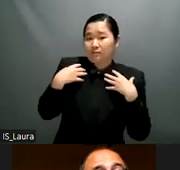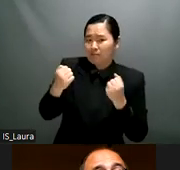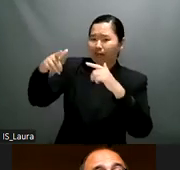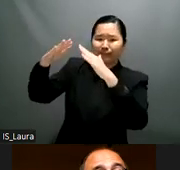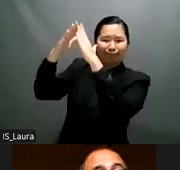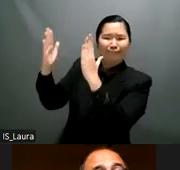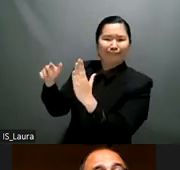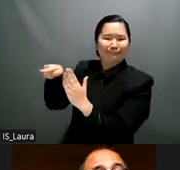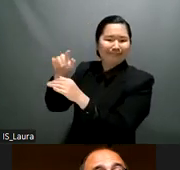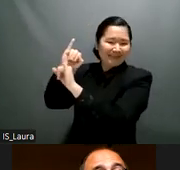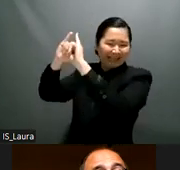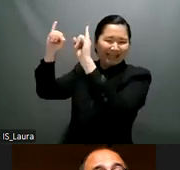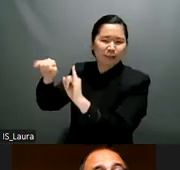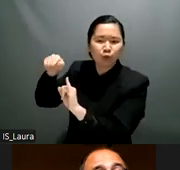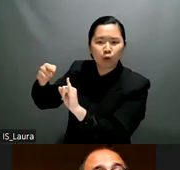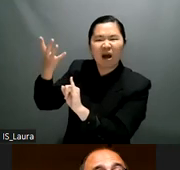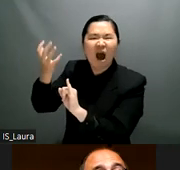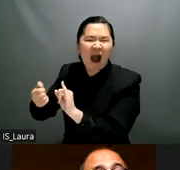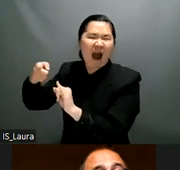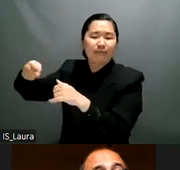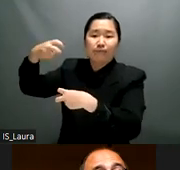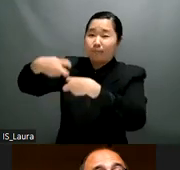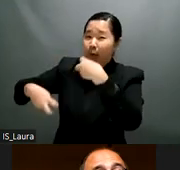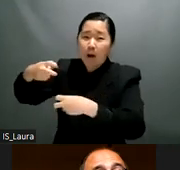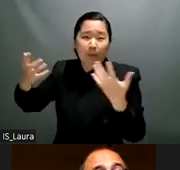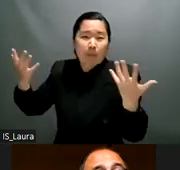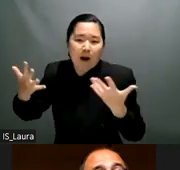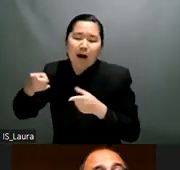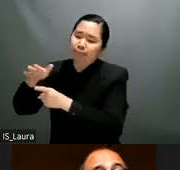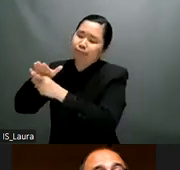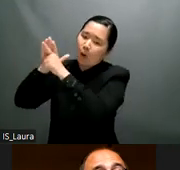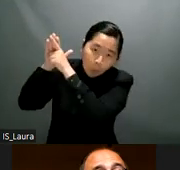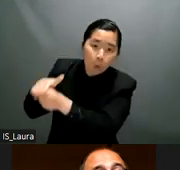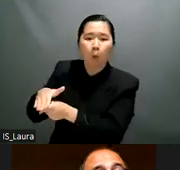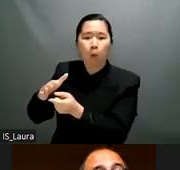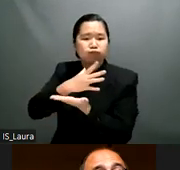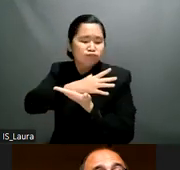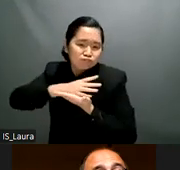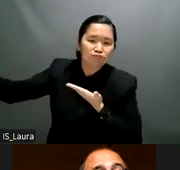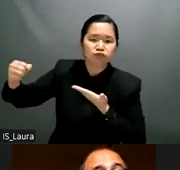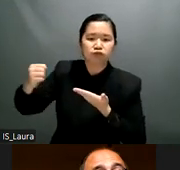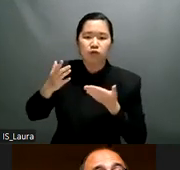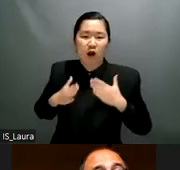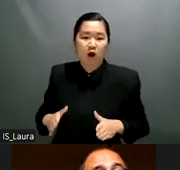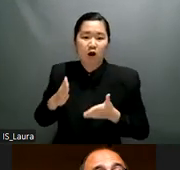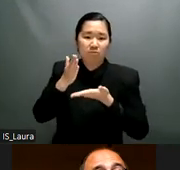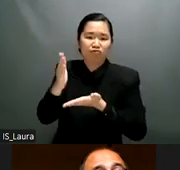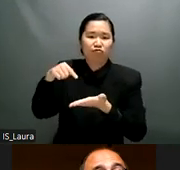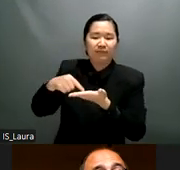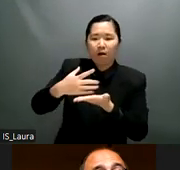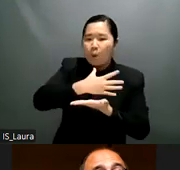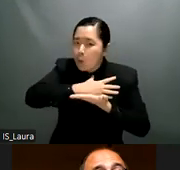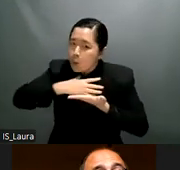and then we also move move forward to in to inform a women organization and